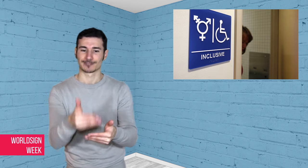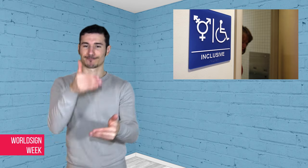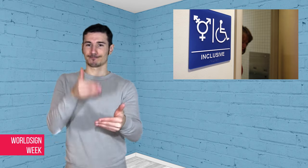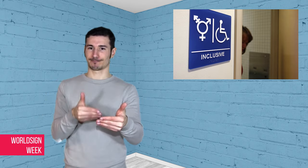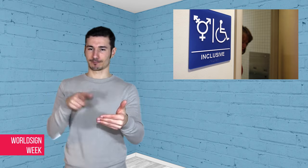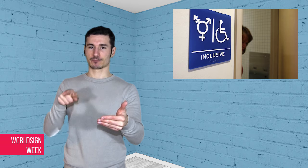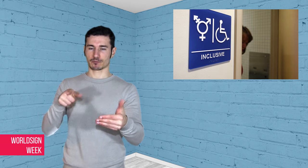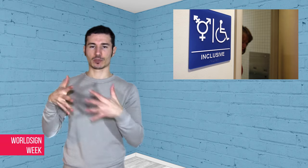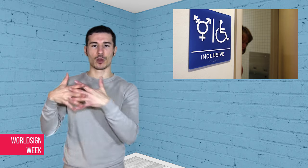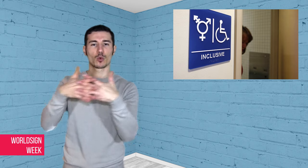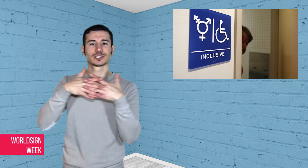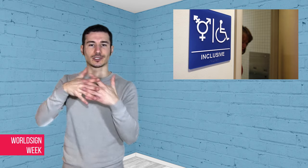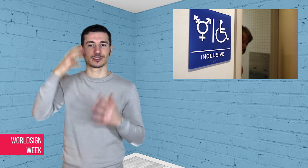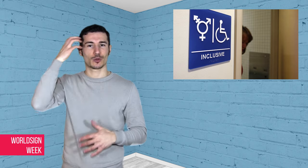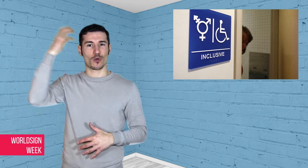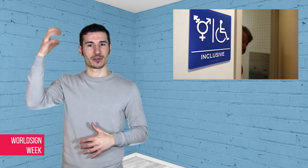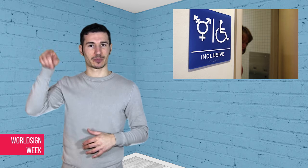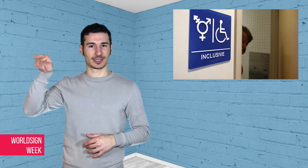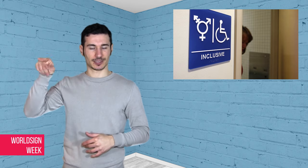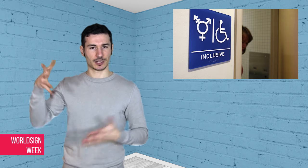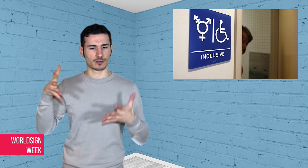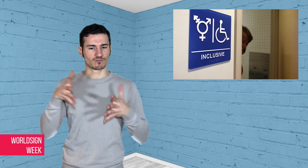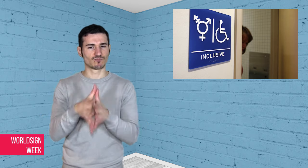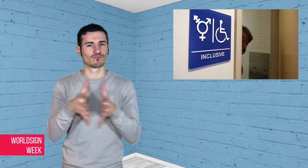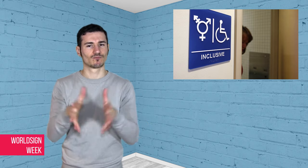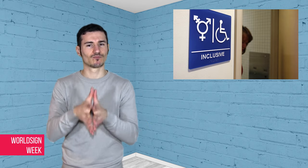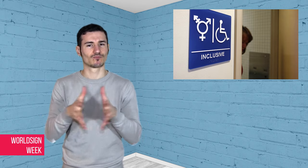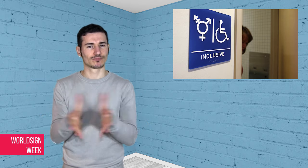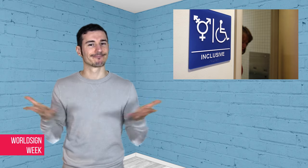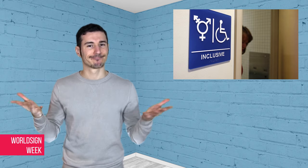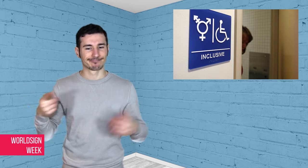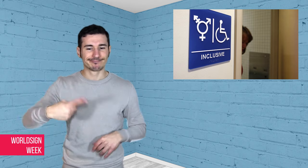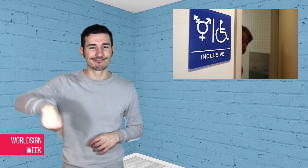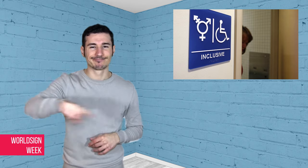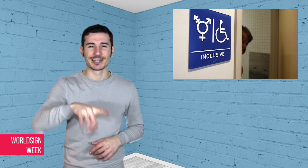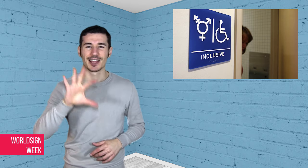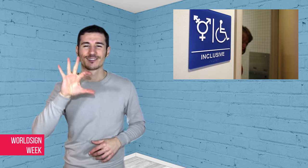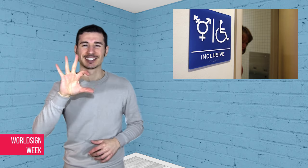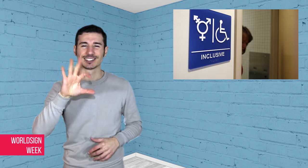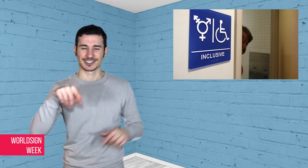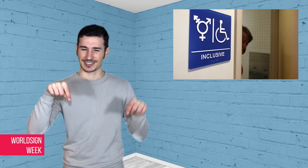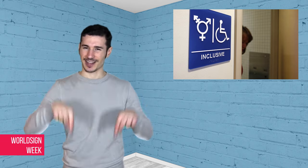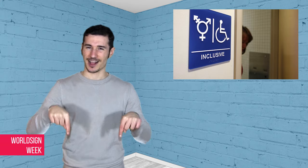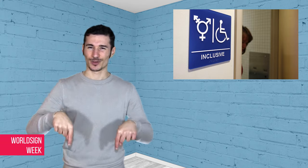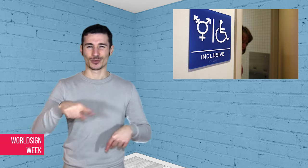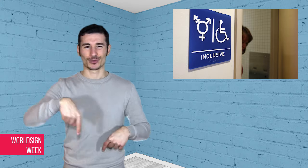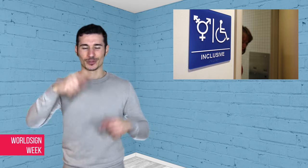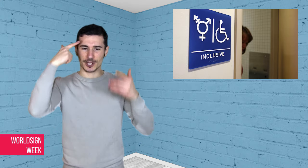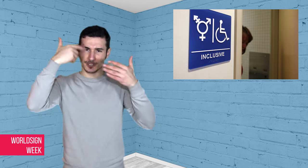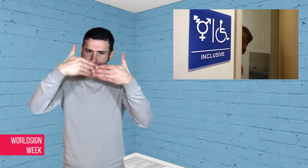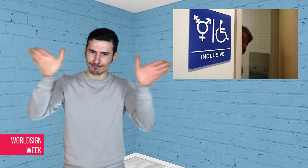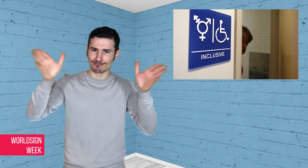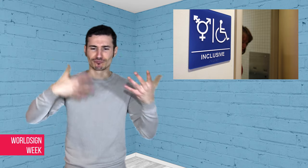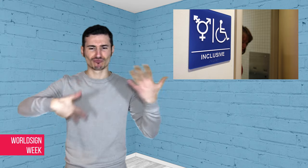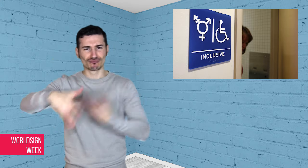shortly after U.S. Federal Government announced they would rescind guidance